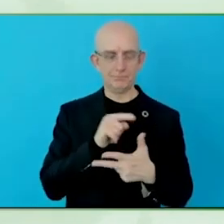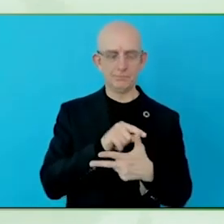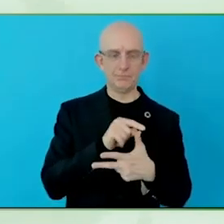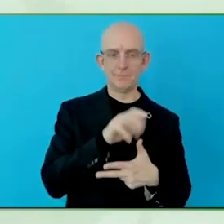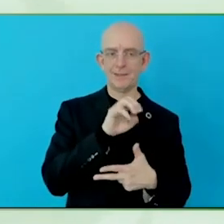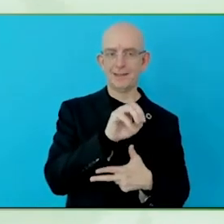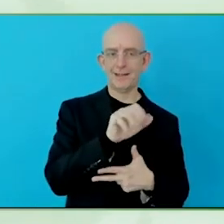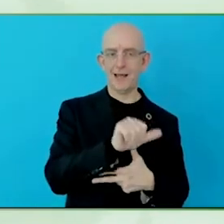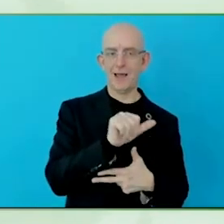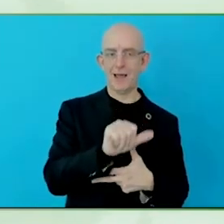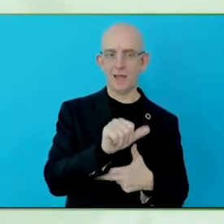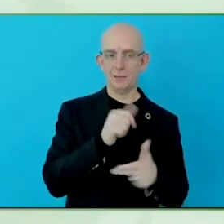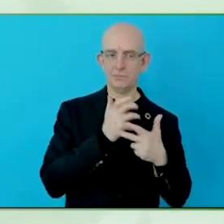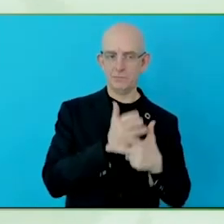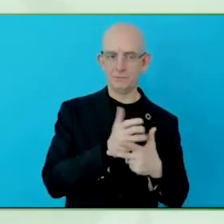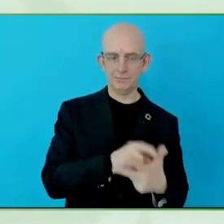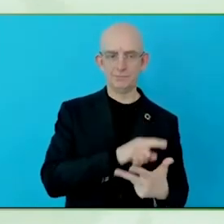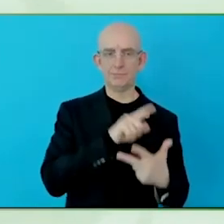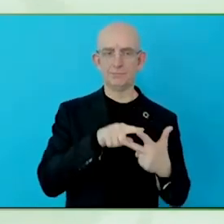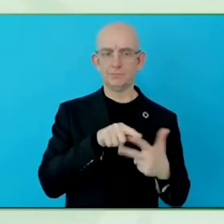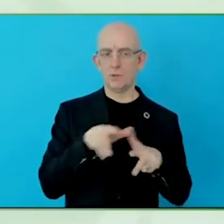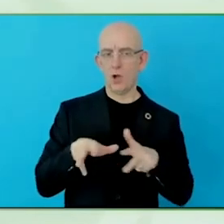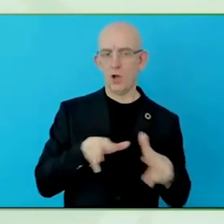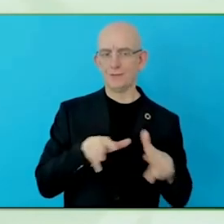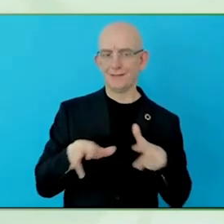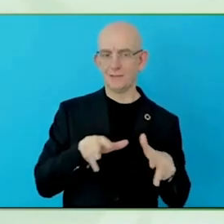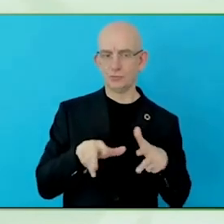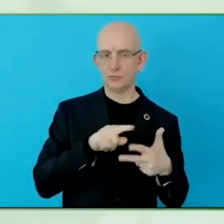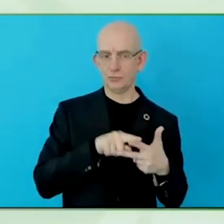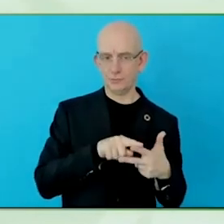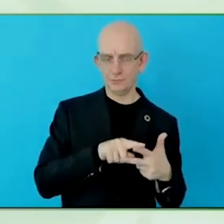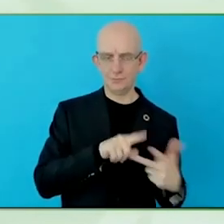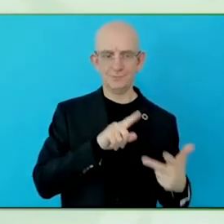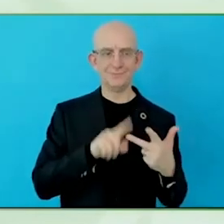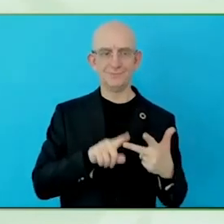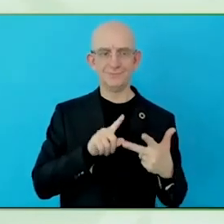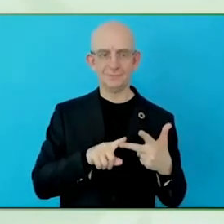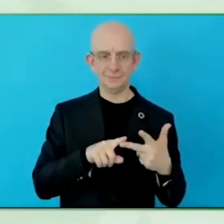accessible products we have. We have a gripper, which is easy to get your card out of the